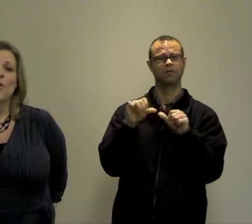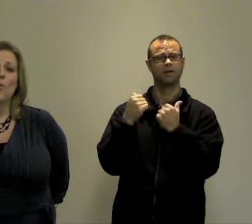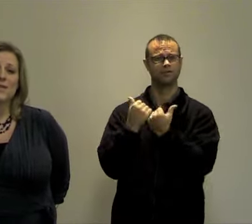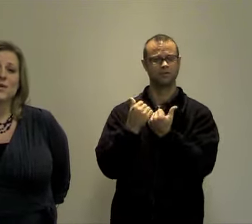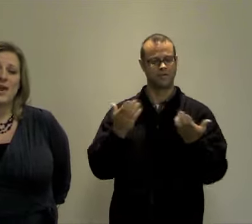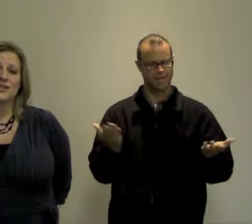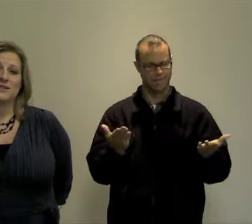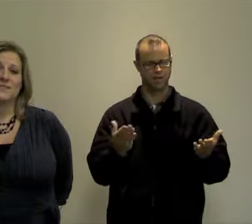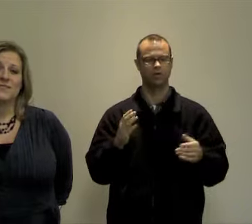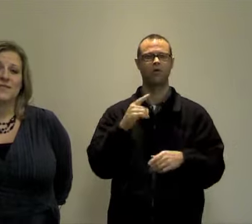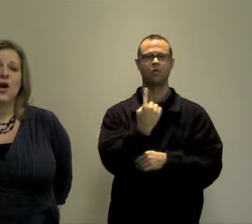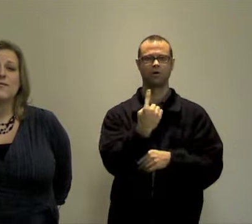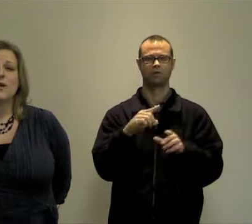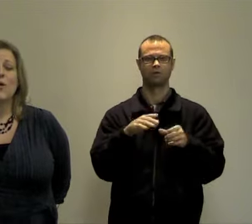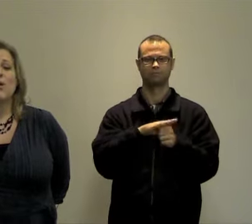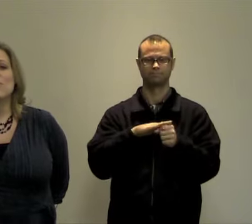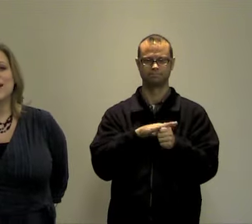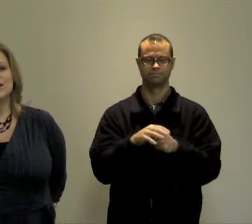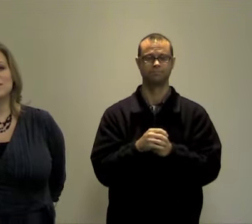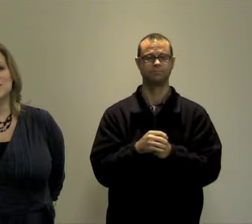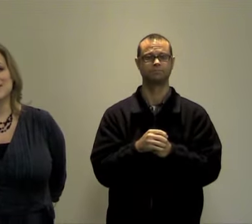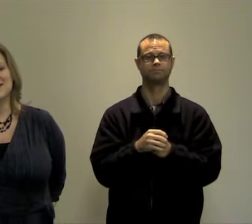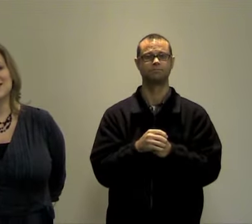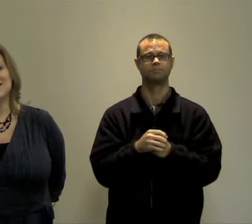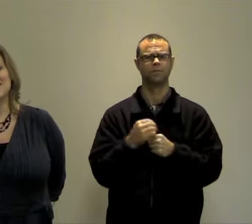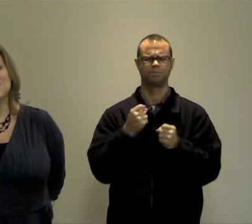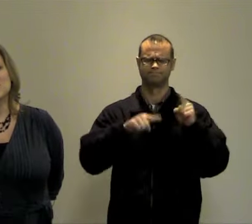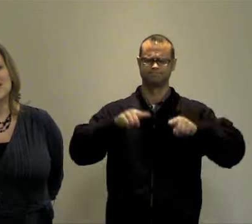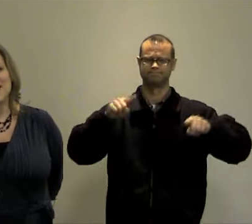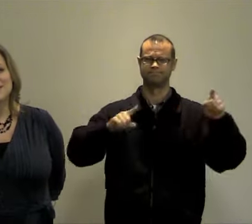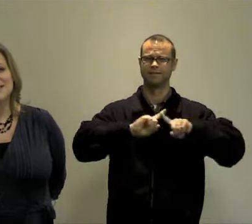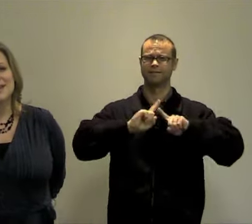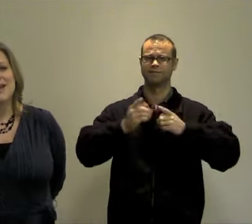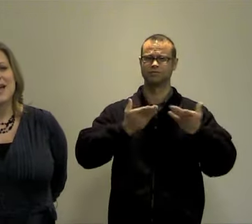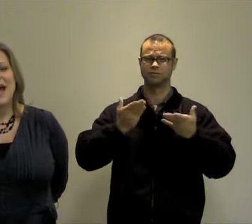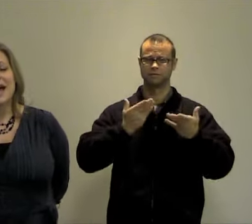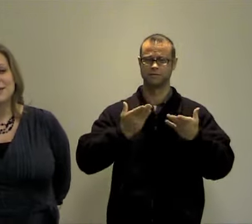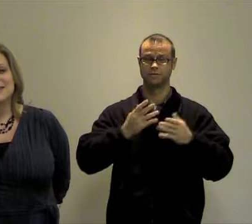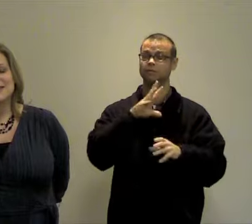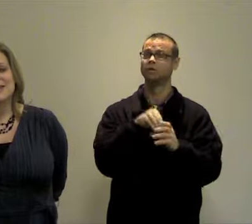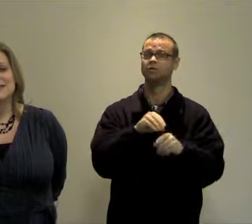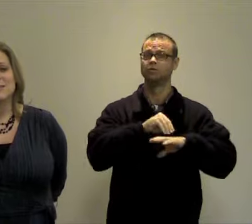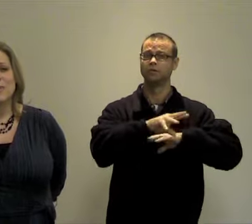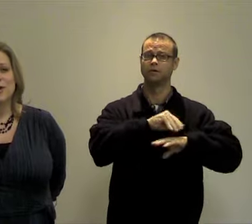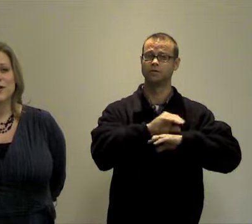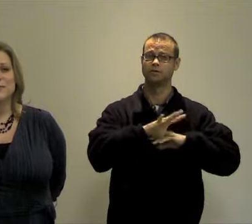at our one location offering a range of services including counseling, advocacy and support